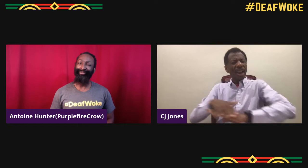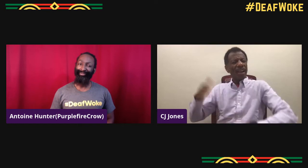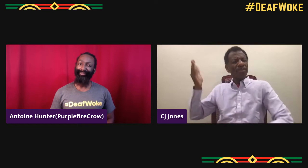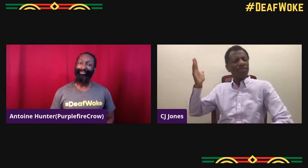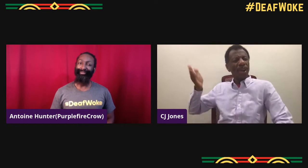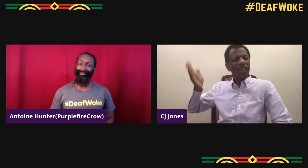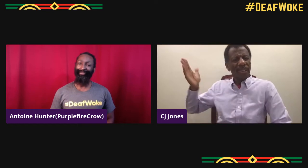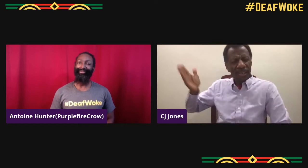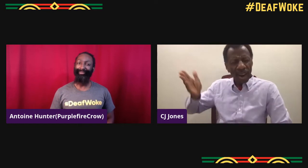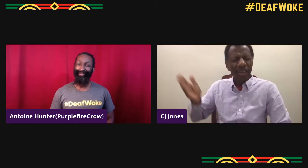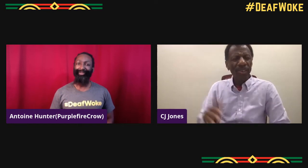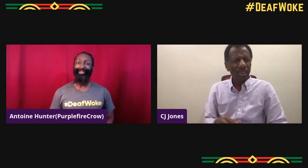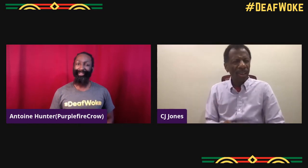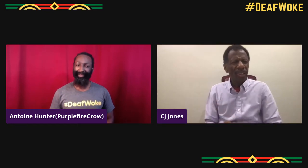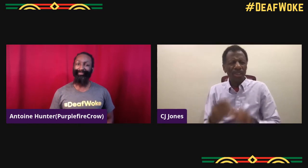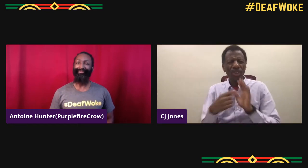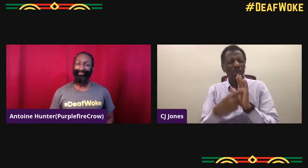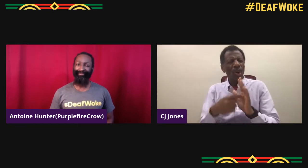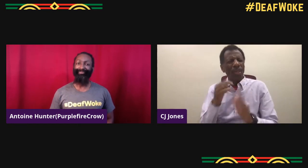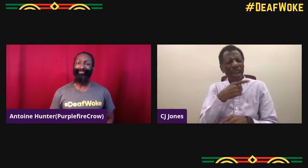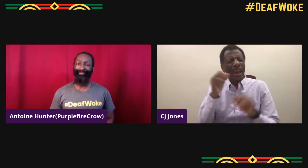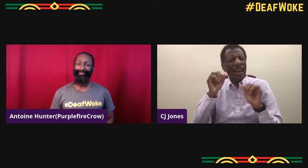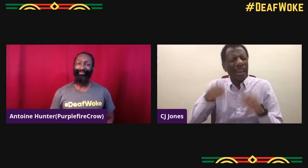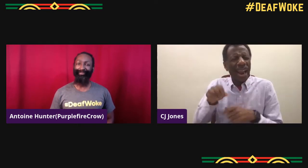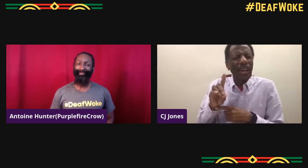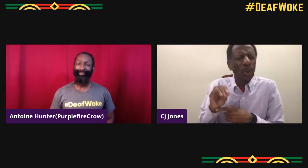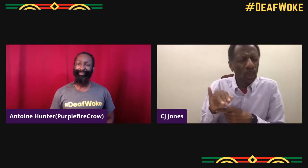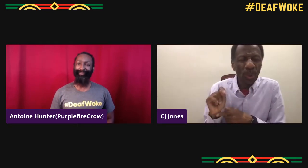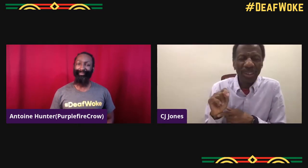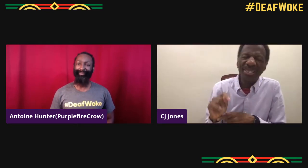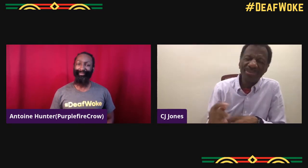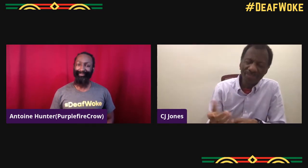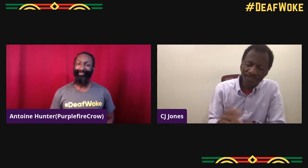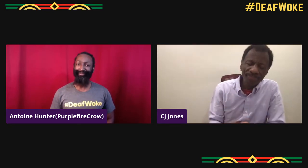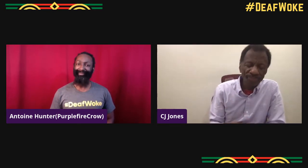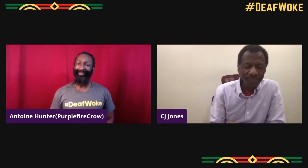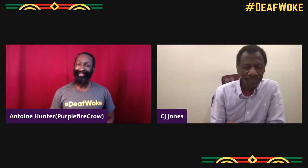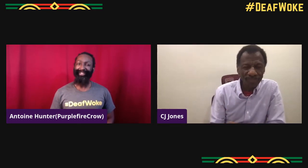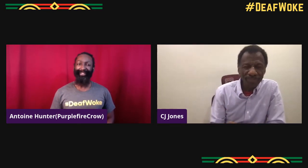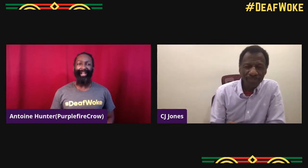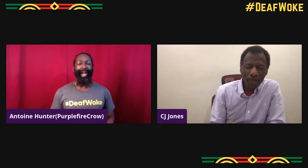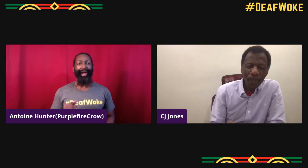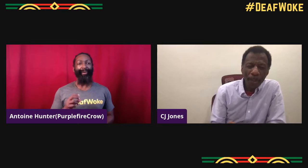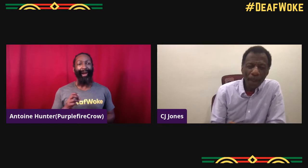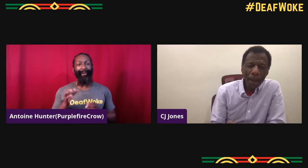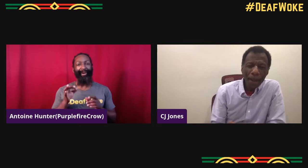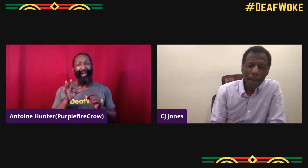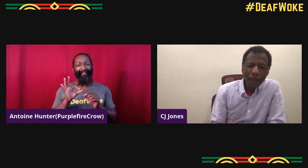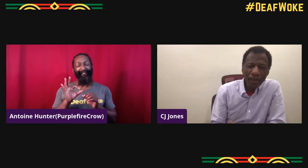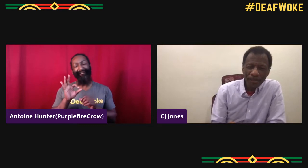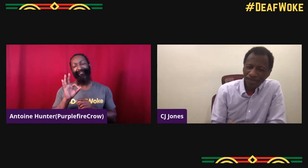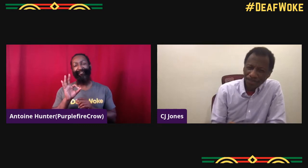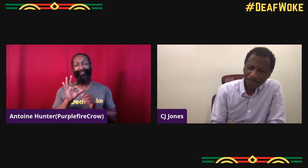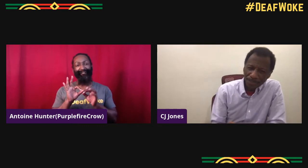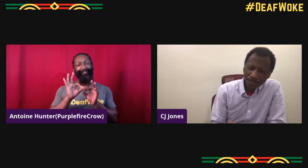It helped. It helps me develop my presentation skills and so that theater curriculum